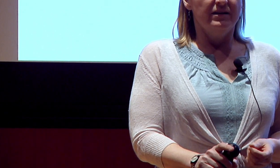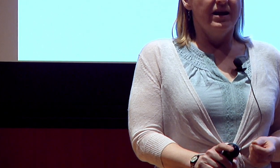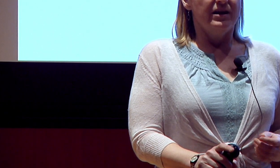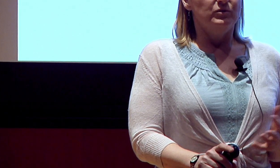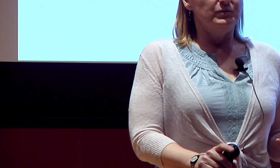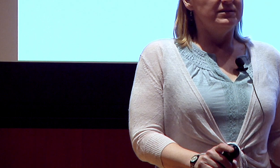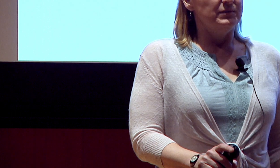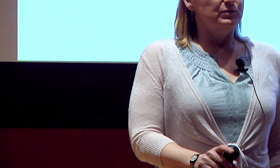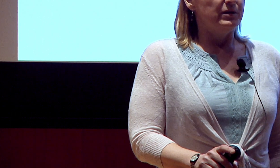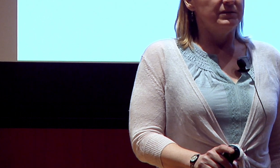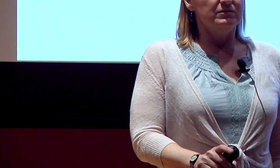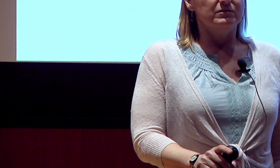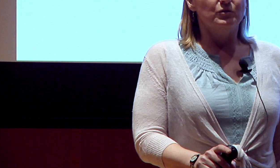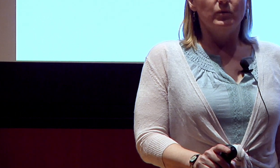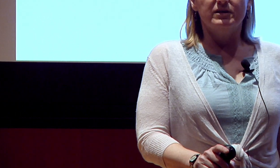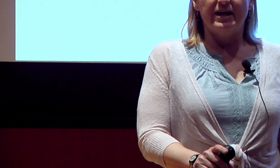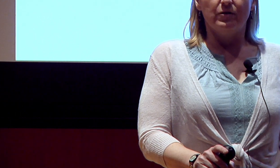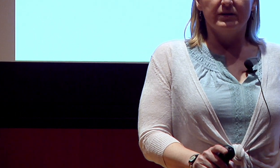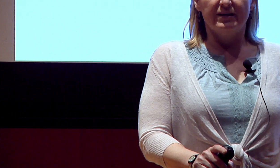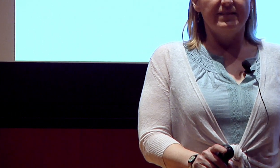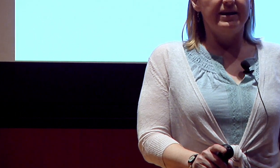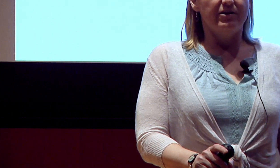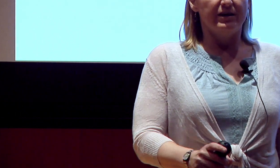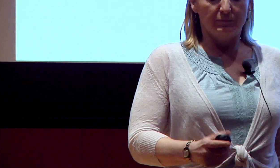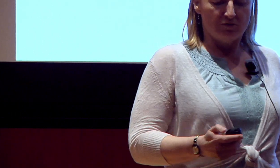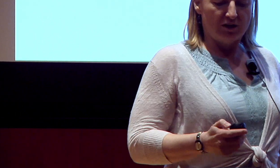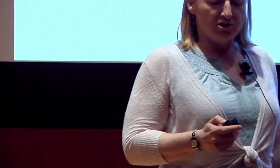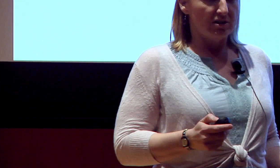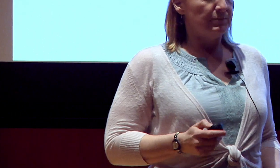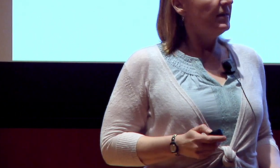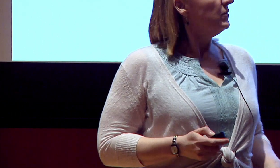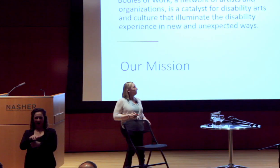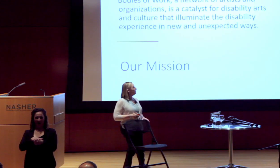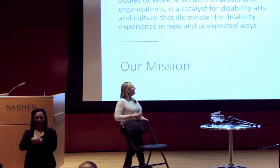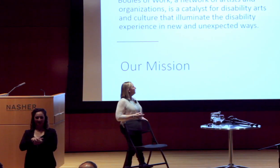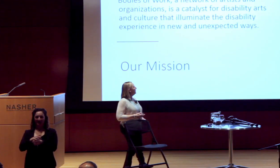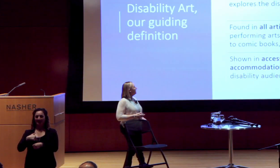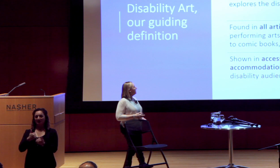And we're doing some experimental work now in that area, and I'm going to try to share some of that with you as well.